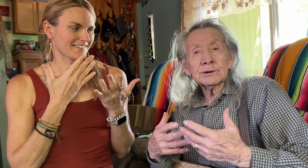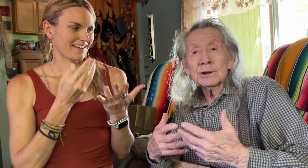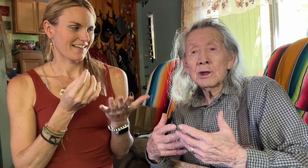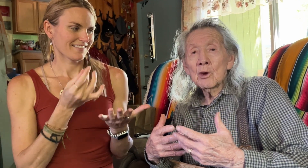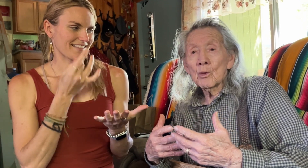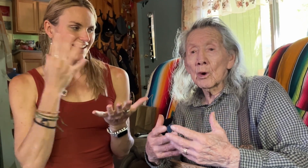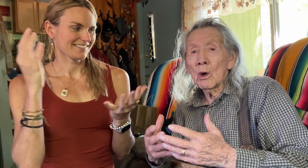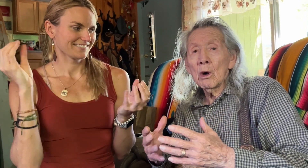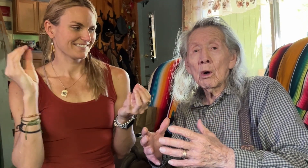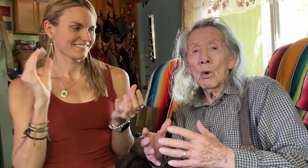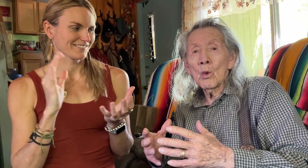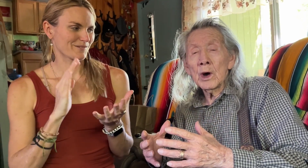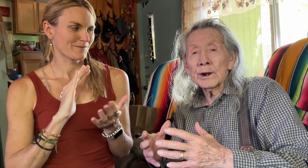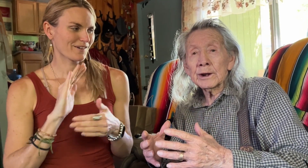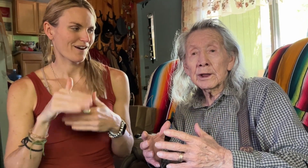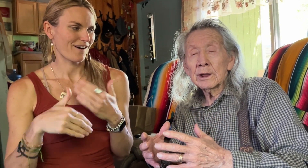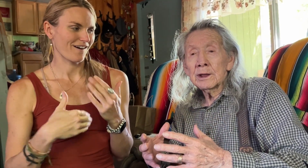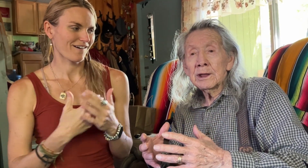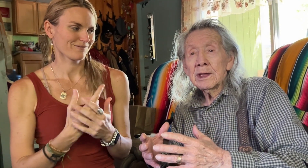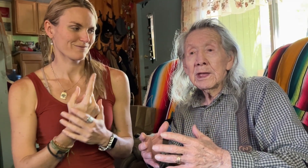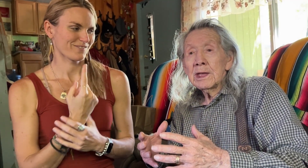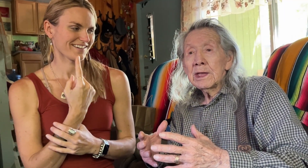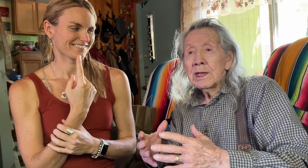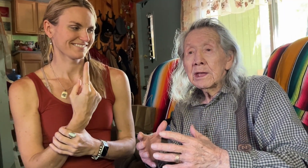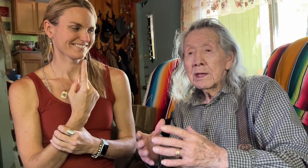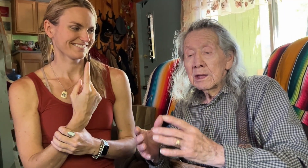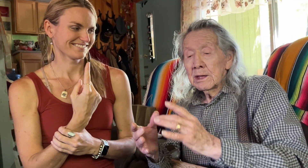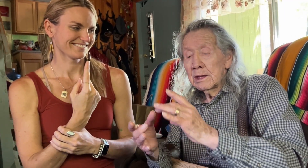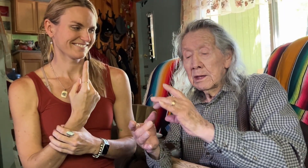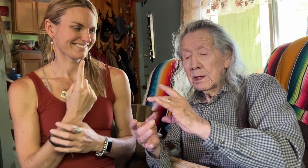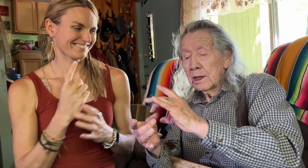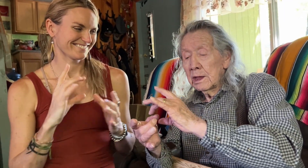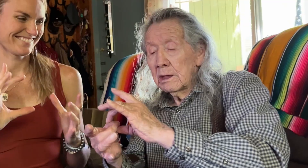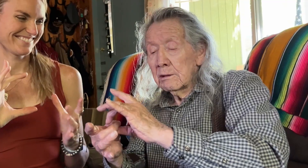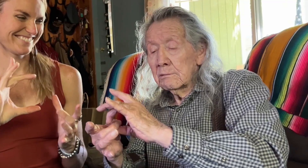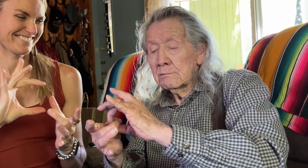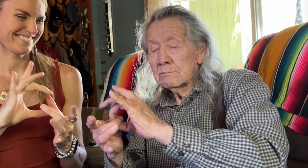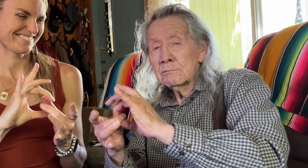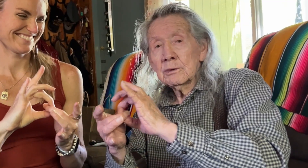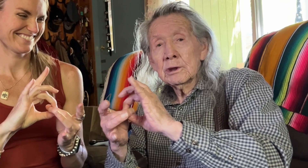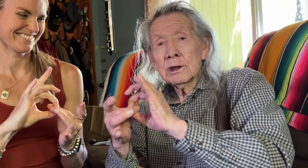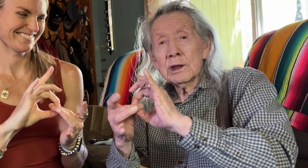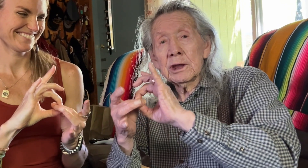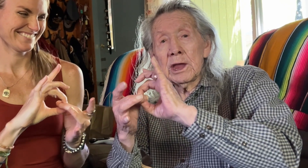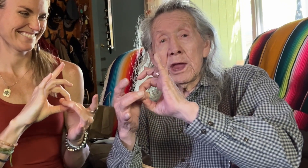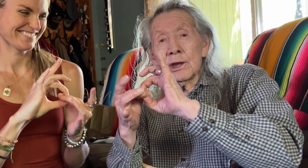We’re all one.